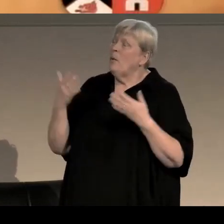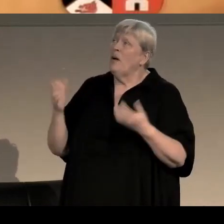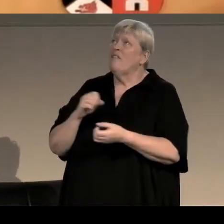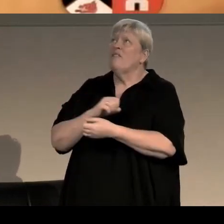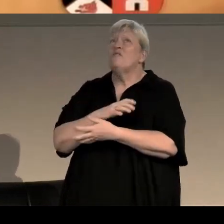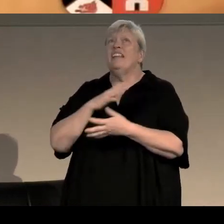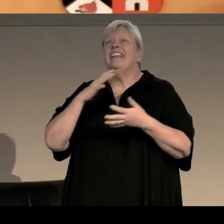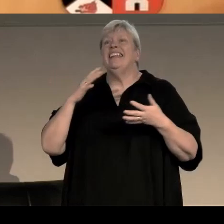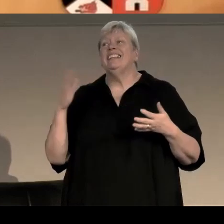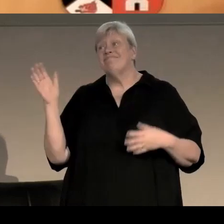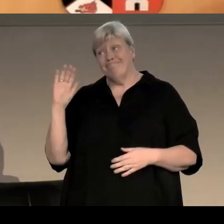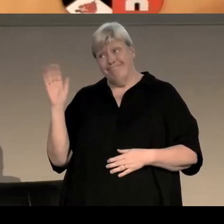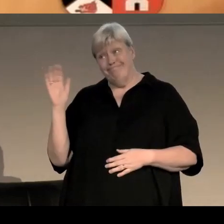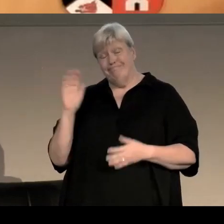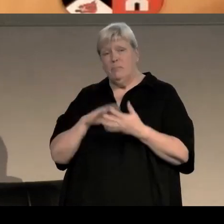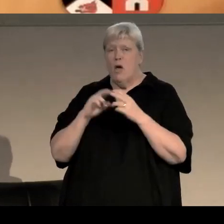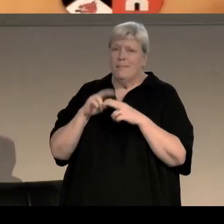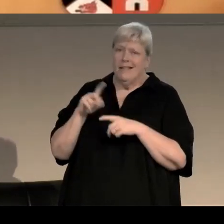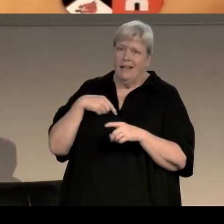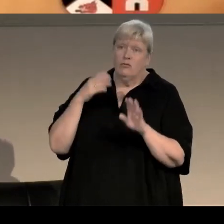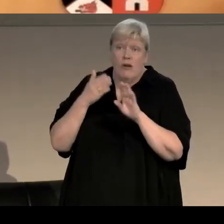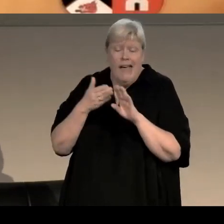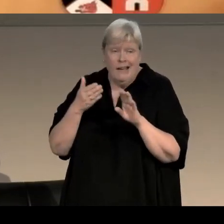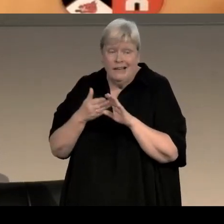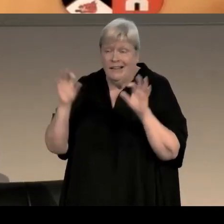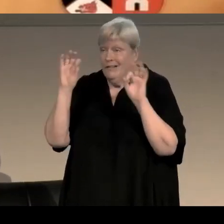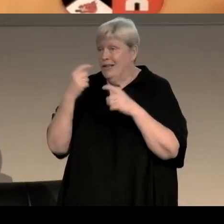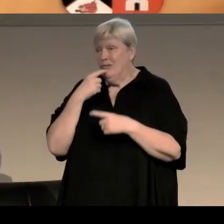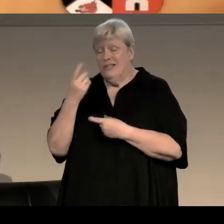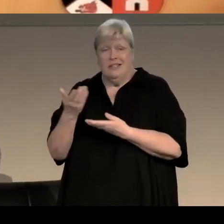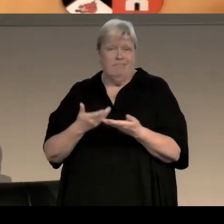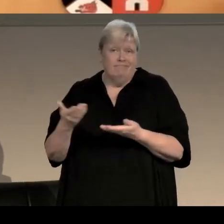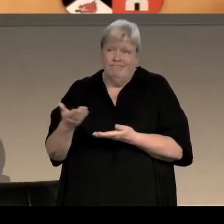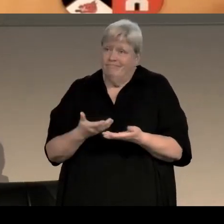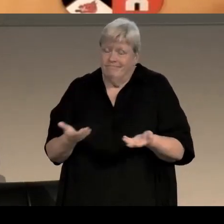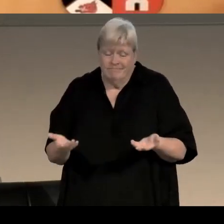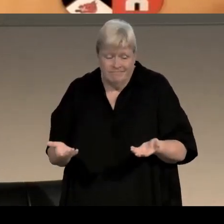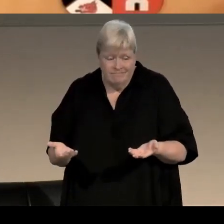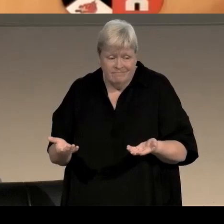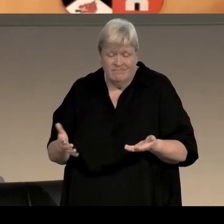She’d waved dutifully to her parents, recognising they had nothing to say to each other. When she was growing up,